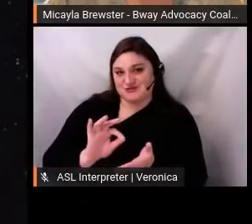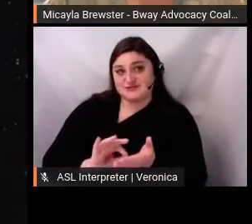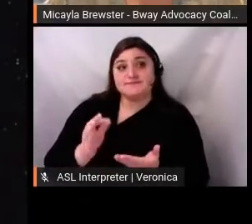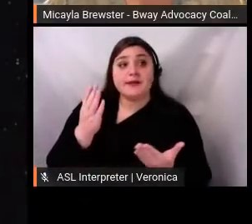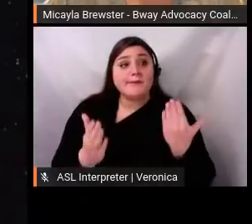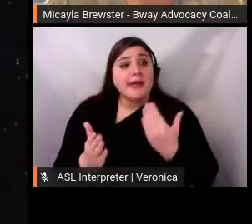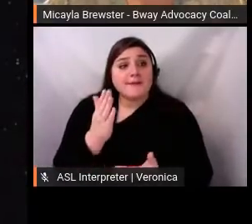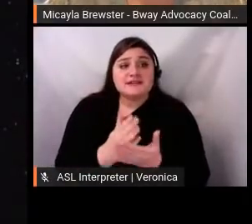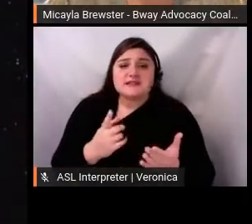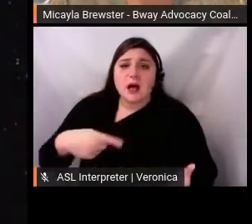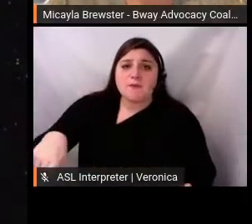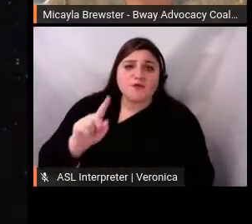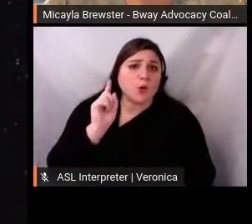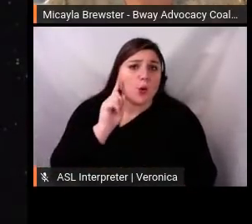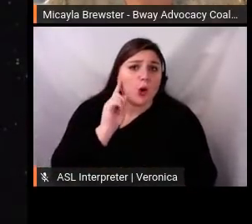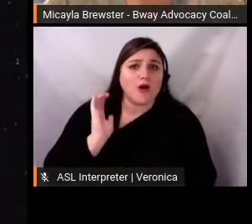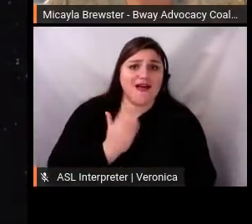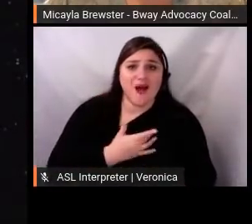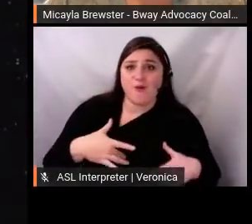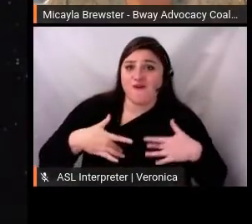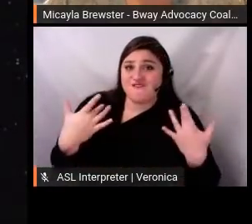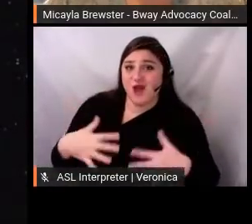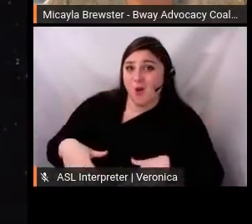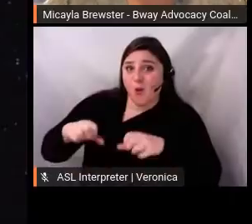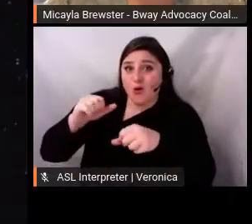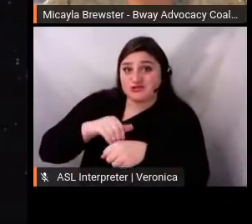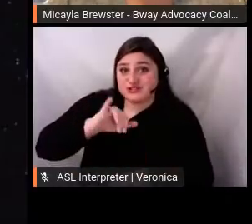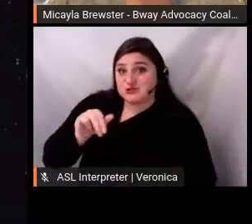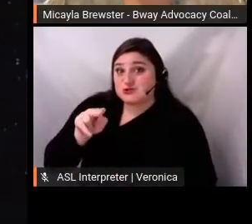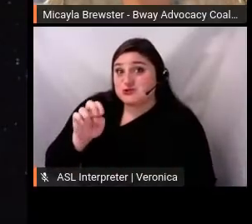event that we had back in June. It was called Broadway for Black Lives Matter